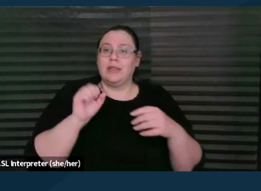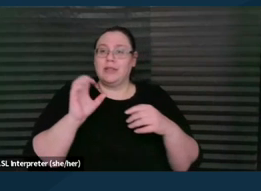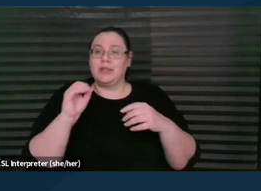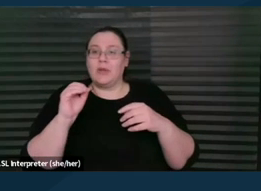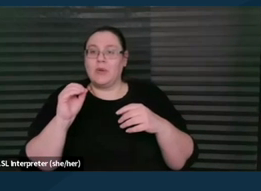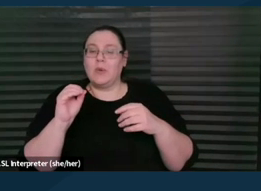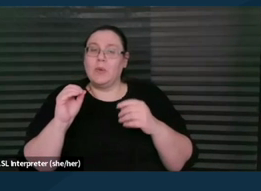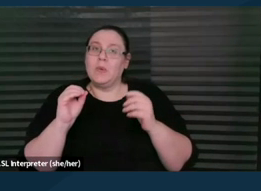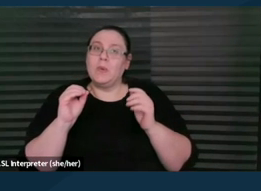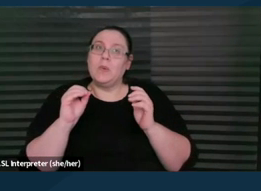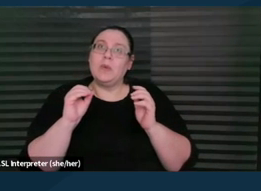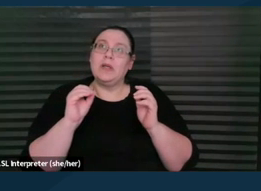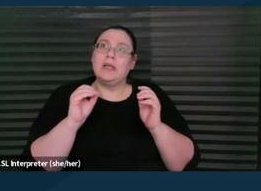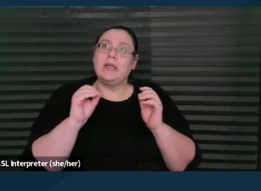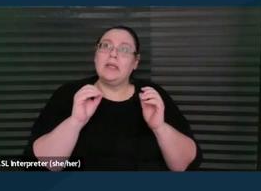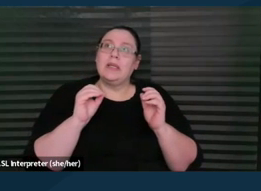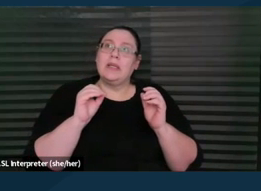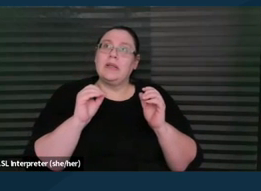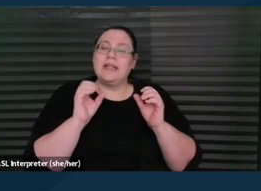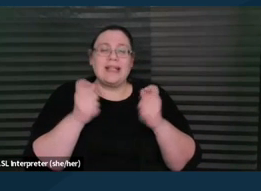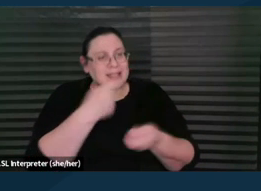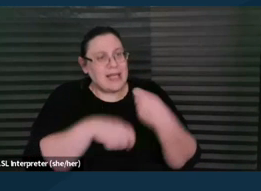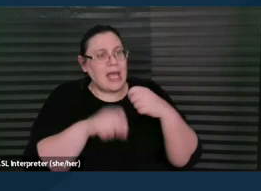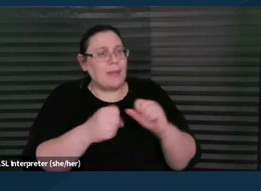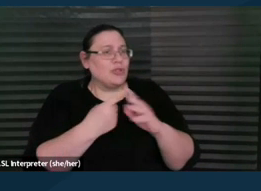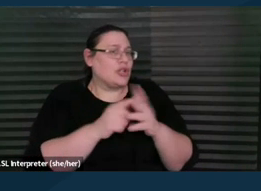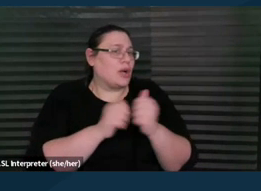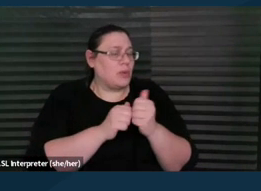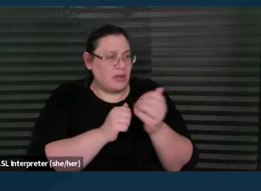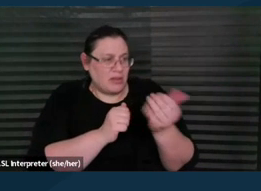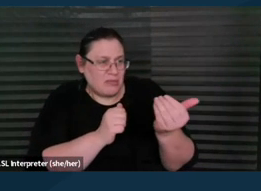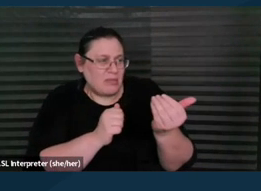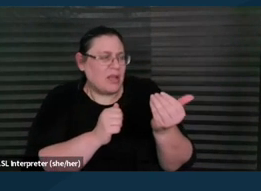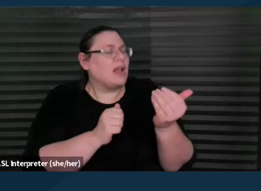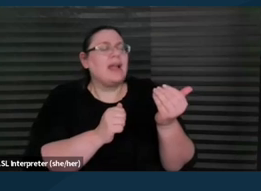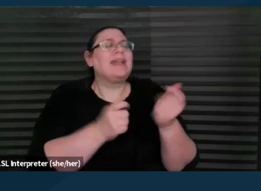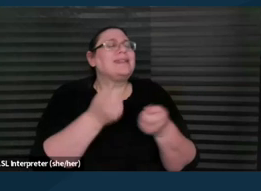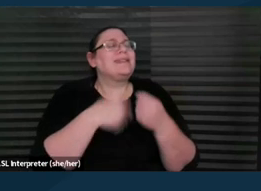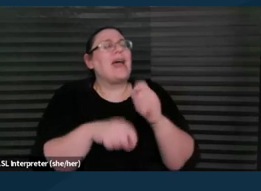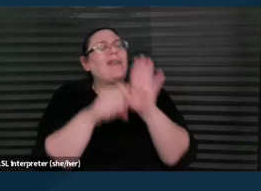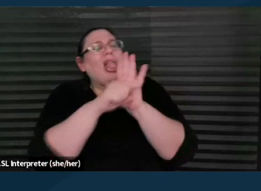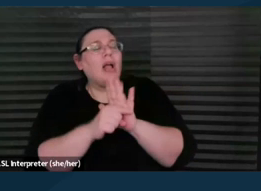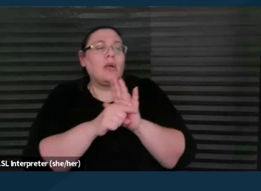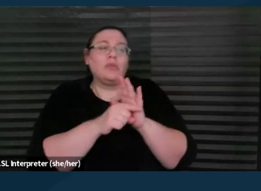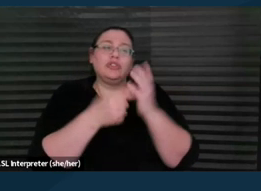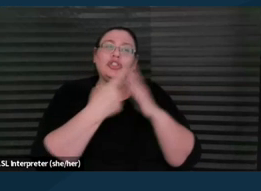you know, being able to say, you know, could we start by talking about using a strengths-based, person-centered perspective?